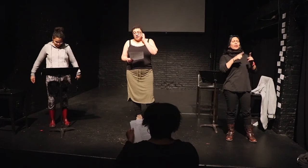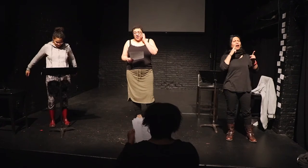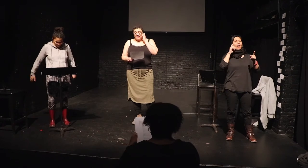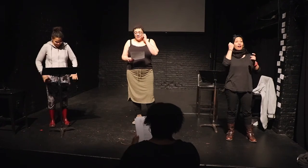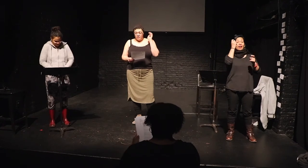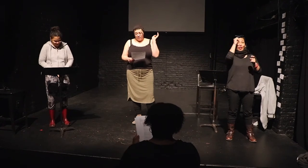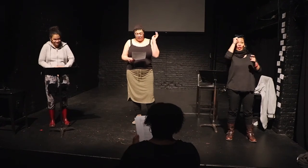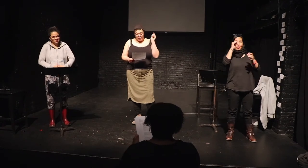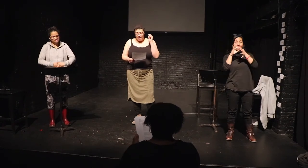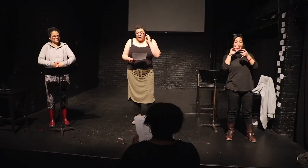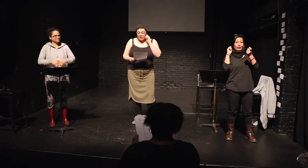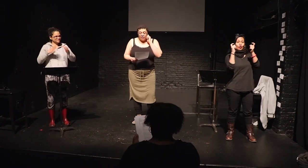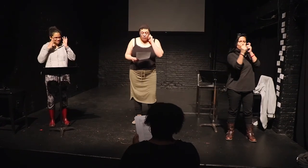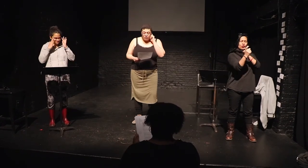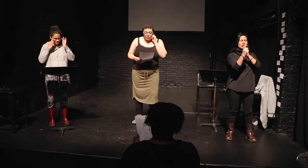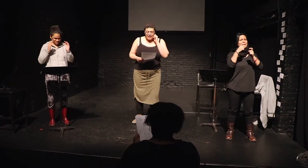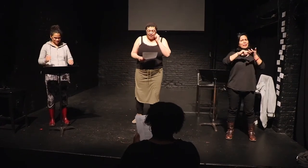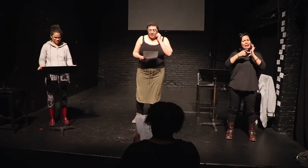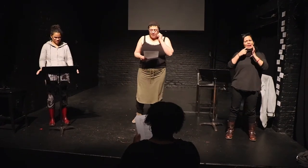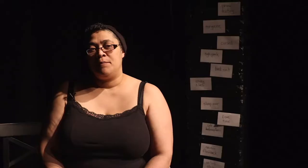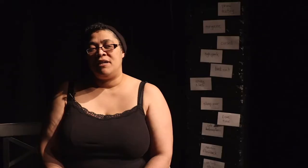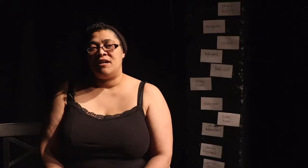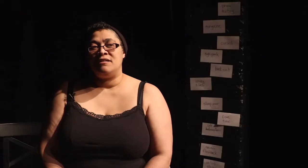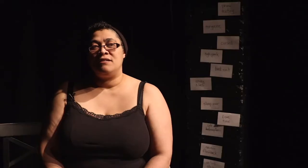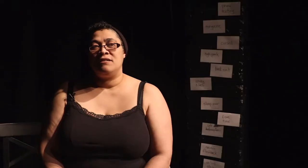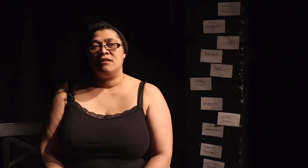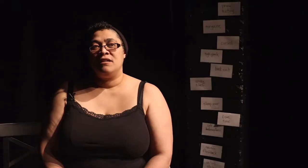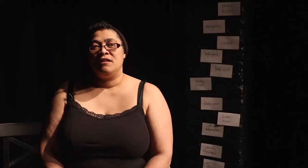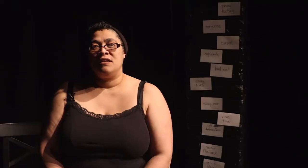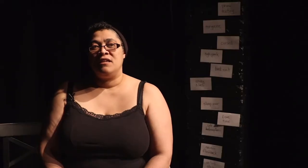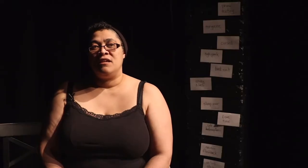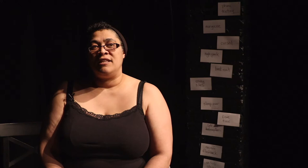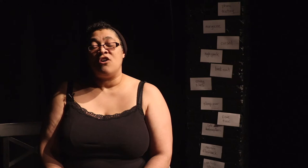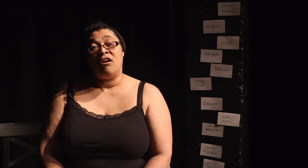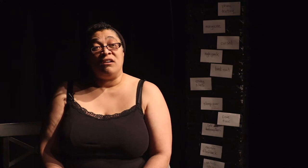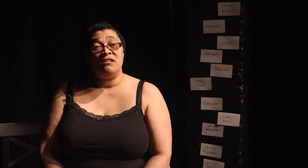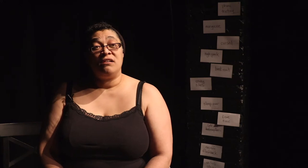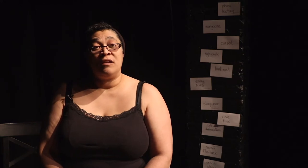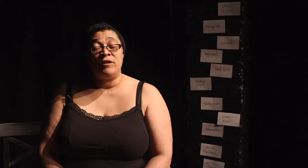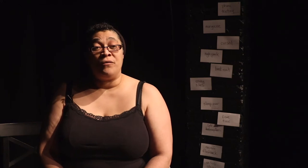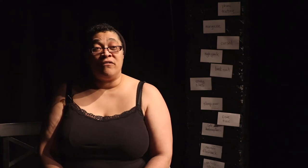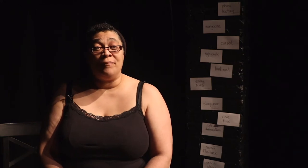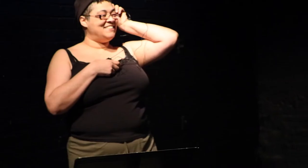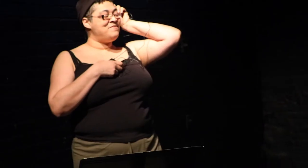For me, the experiment is an ongoing rolling success because it's hard and we don't give up.